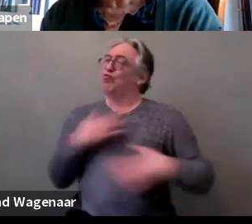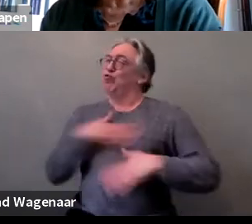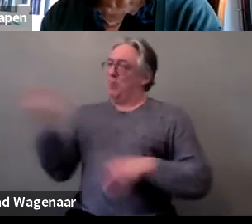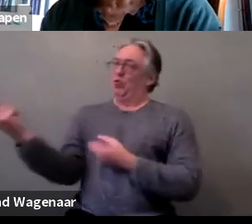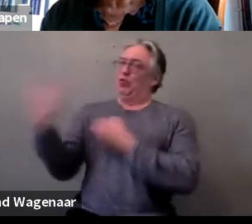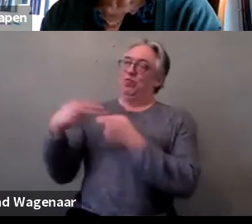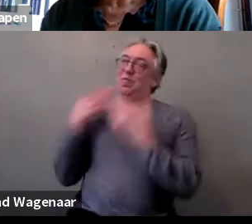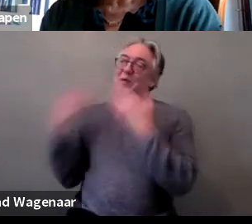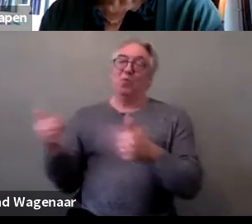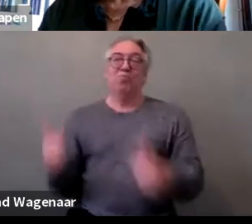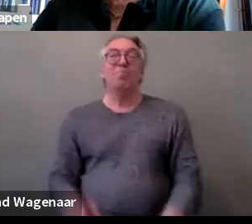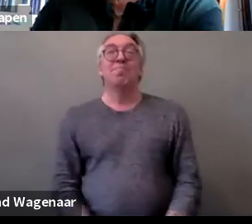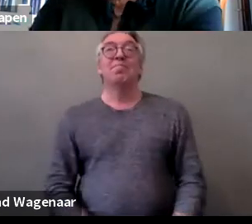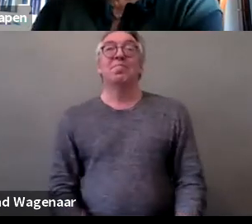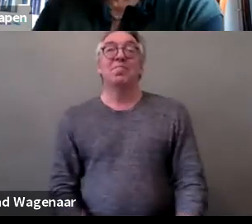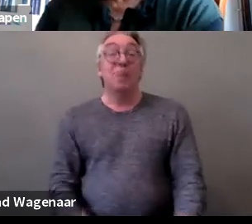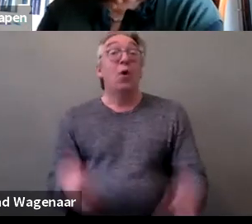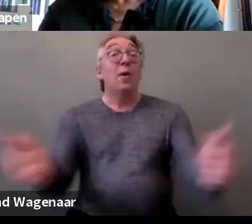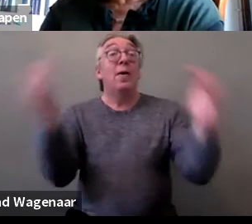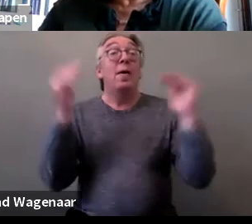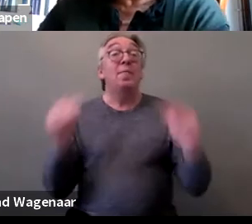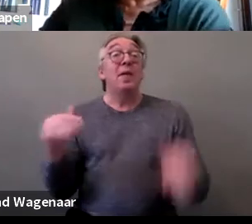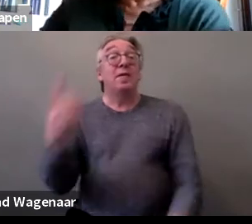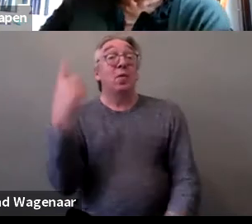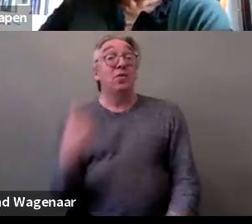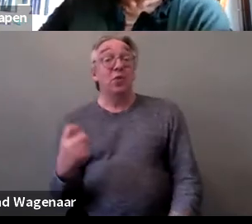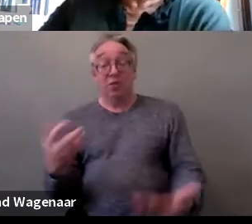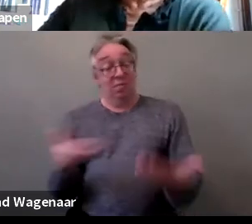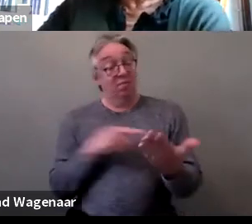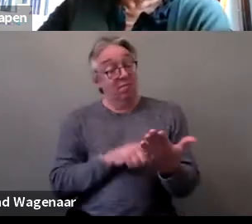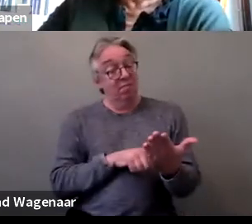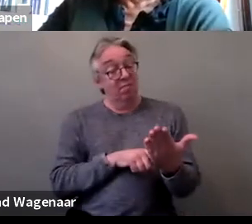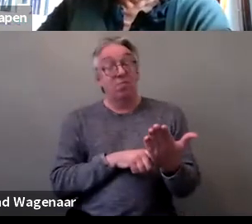Next question that we have is from Mohammed,